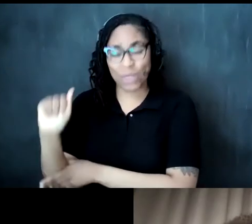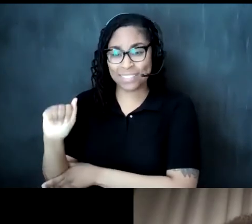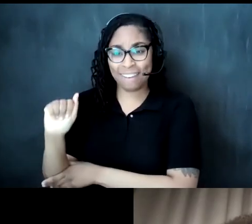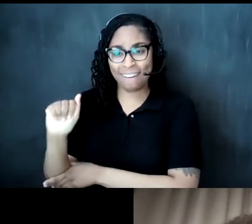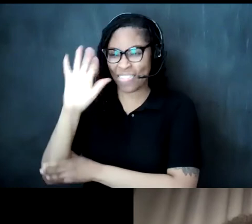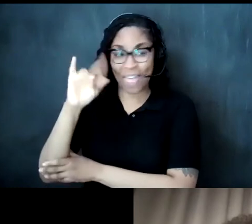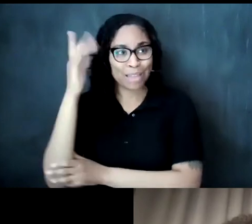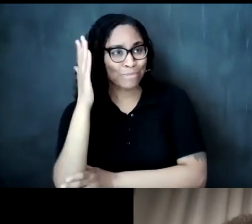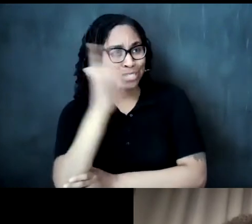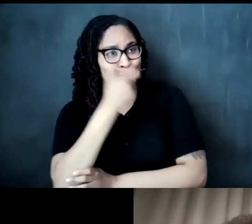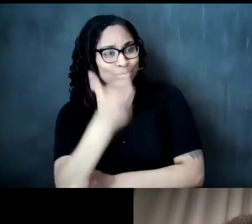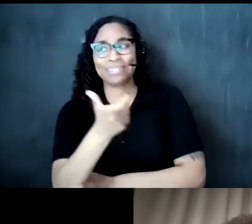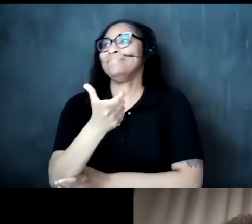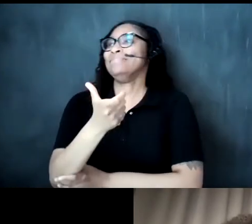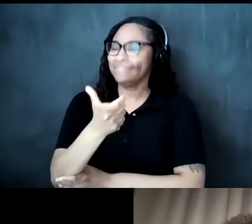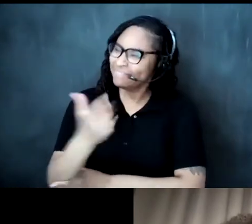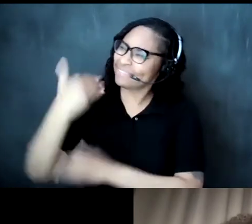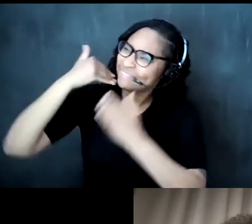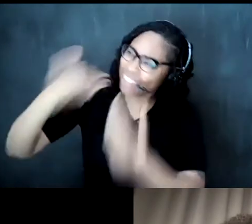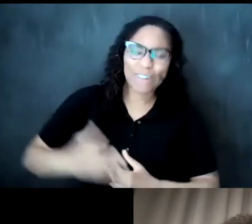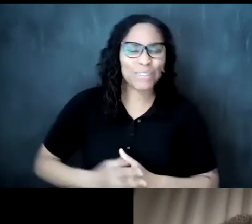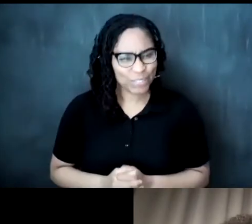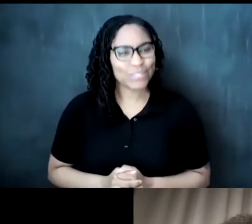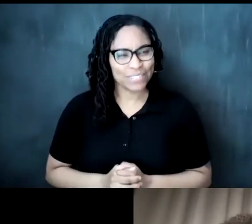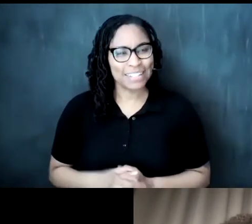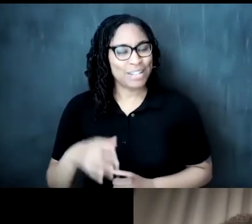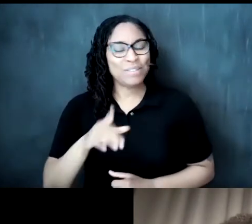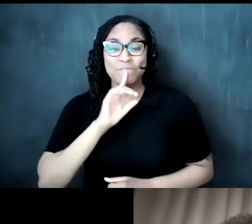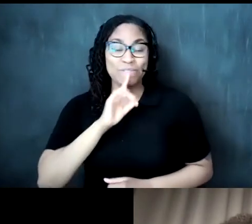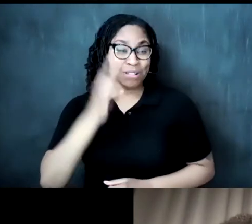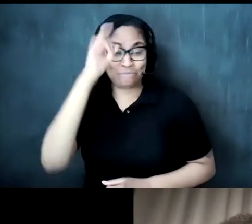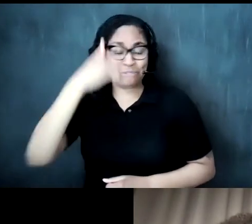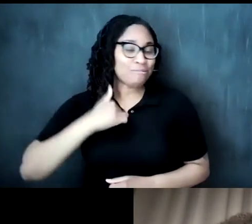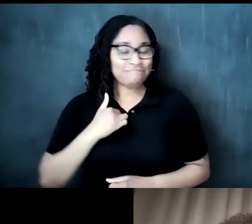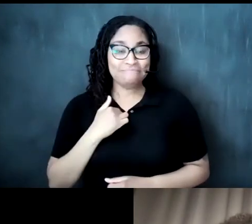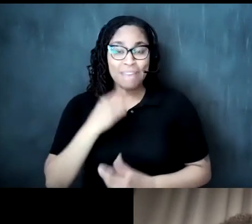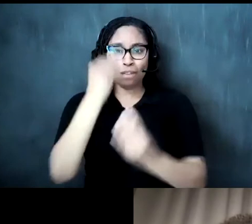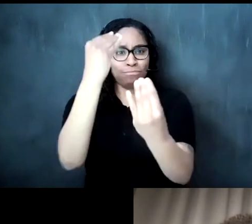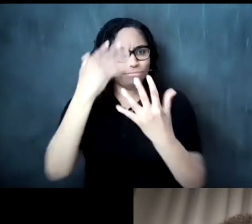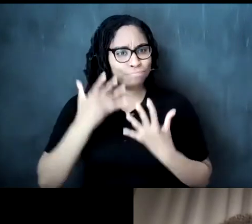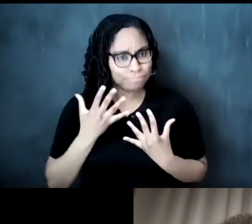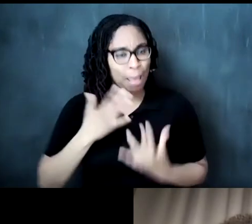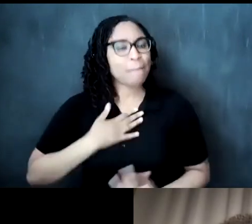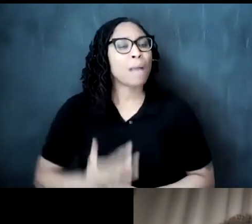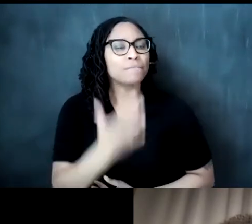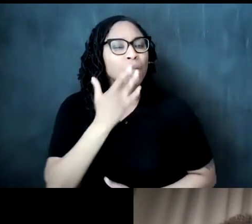um it was extraordinarily exciting for me very informative and my my favorite part um you know